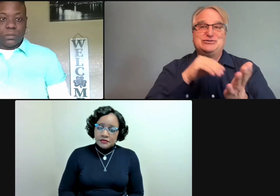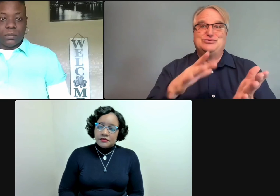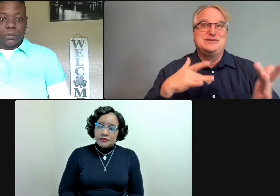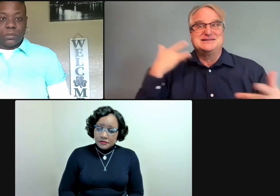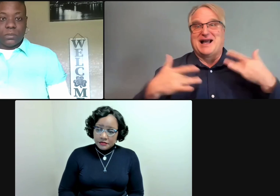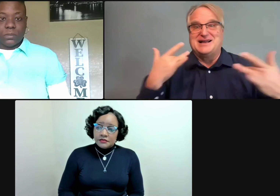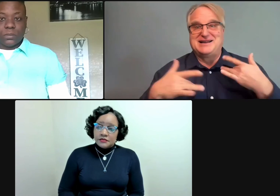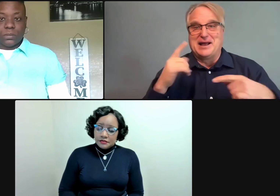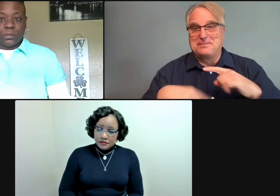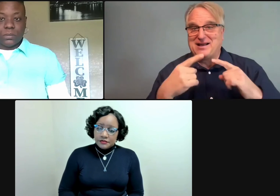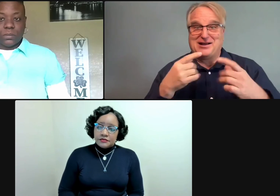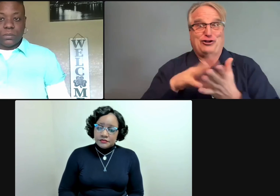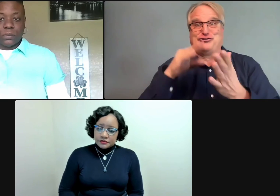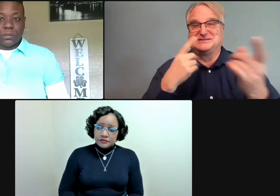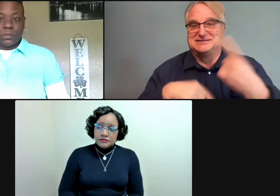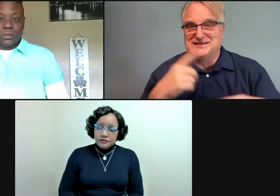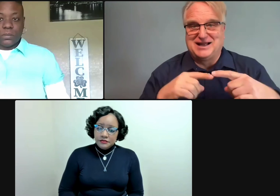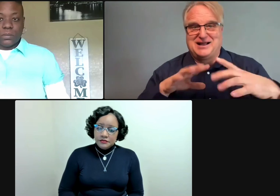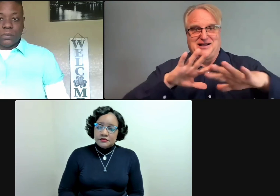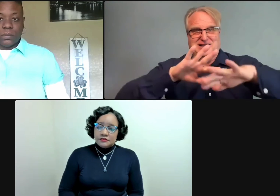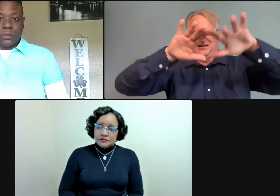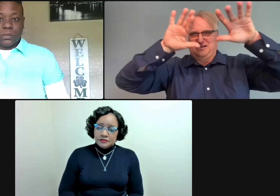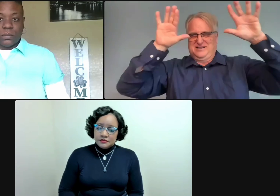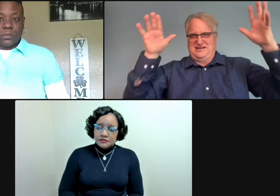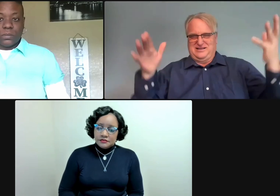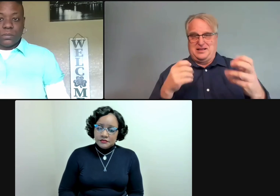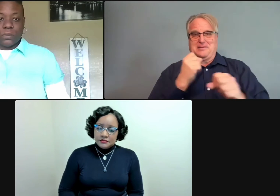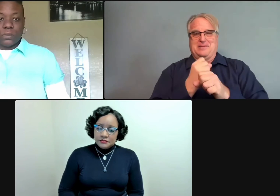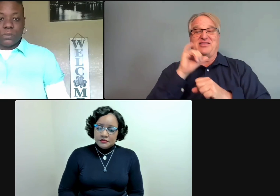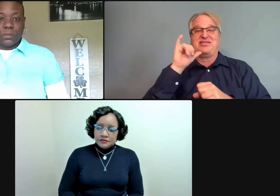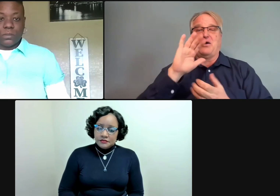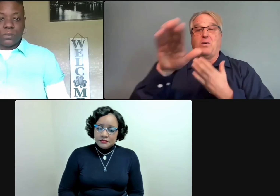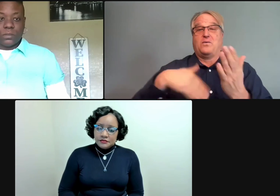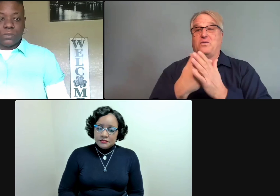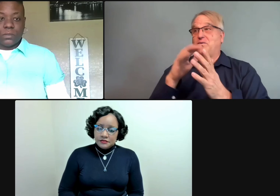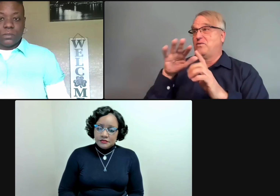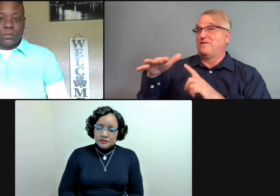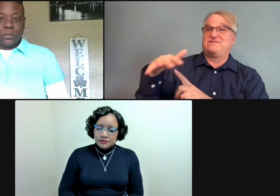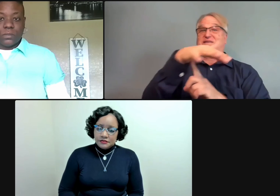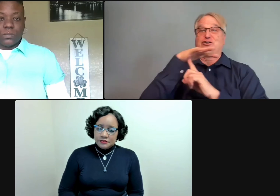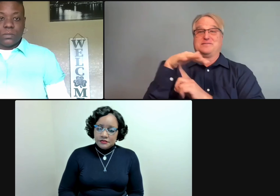but every aspect of my experience, the goal of which is to make me as a student engaged.